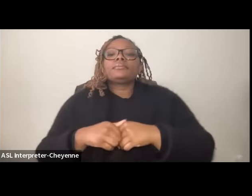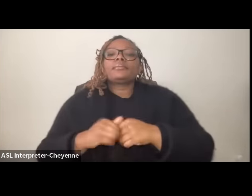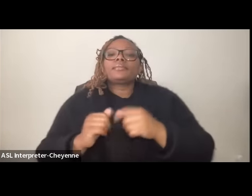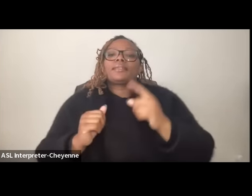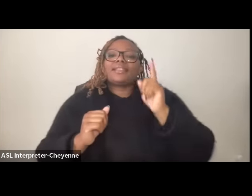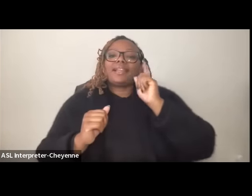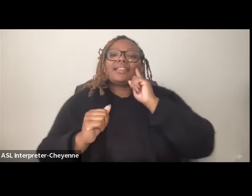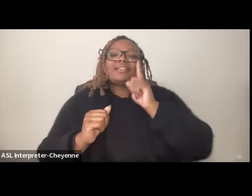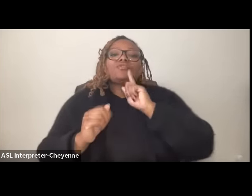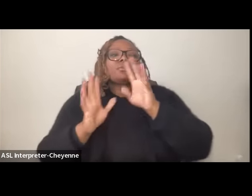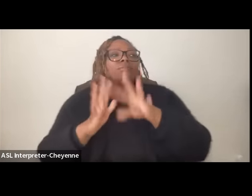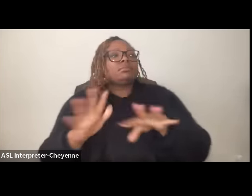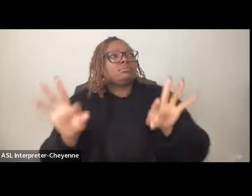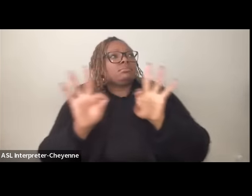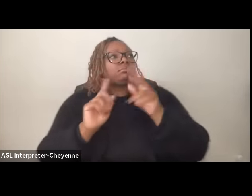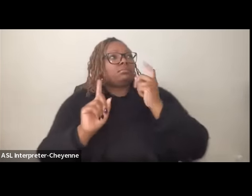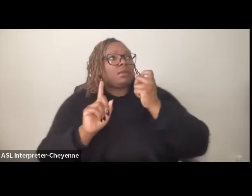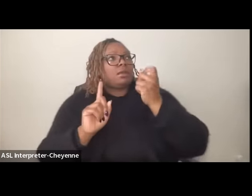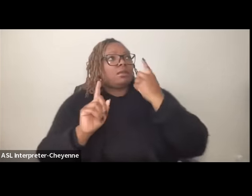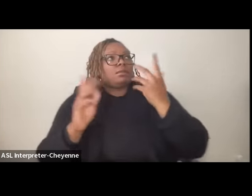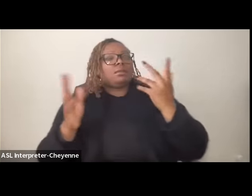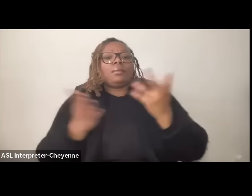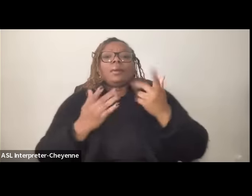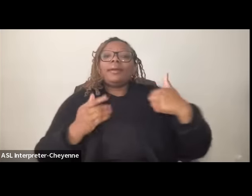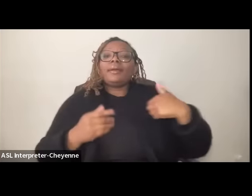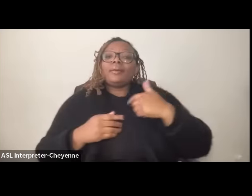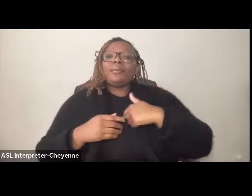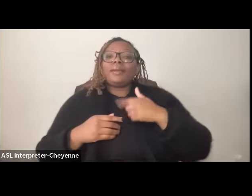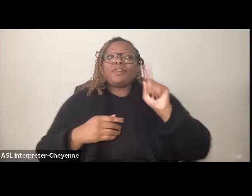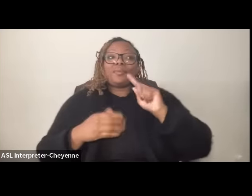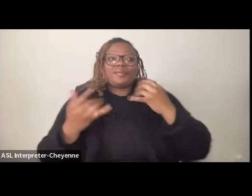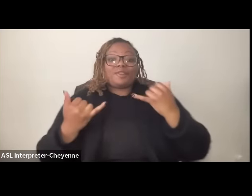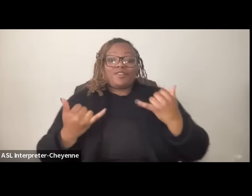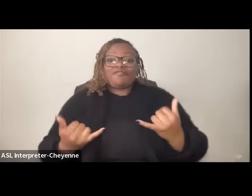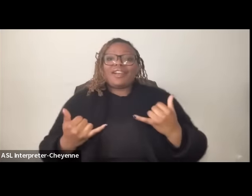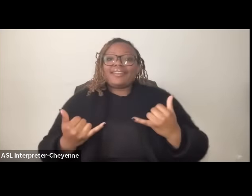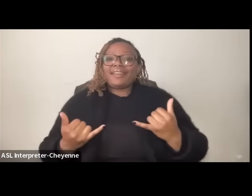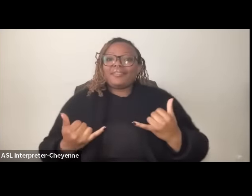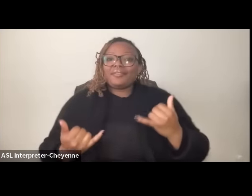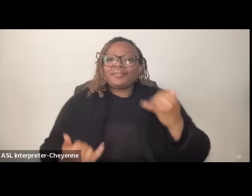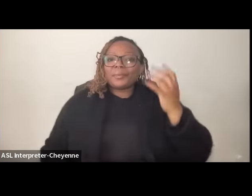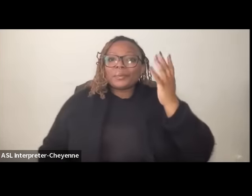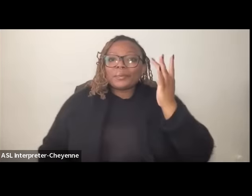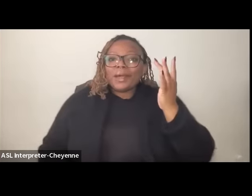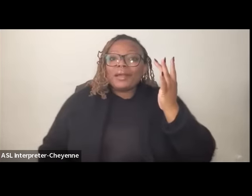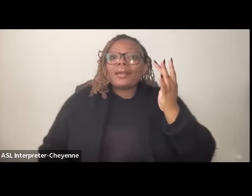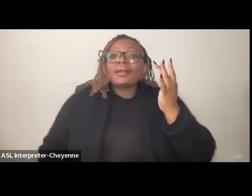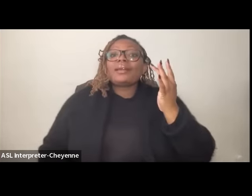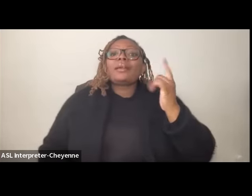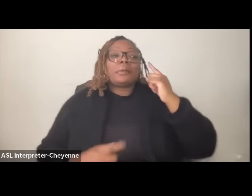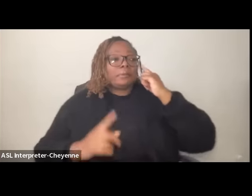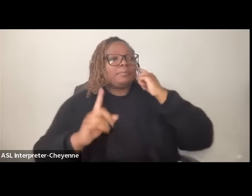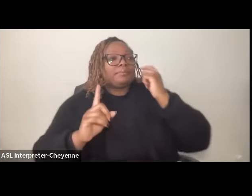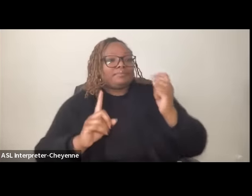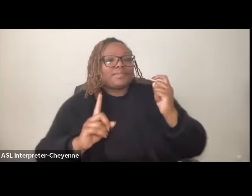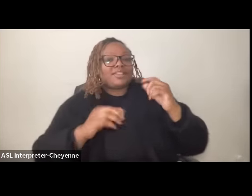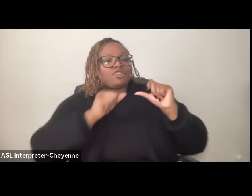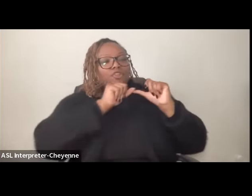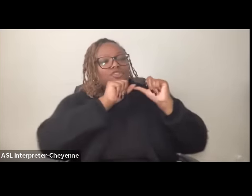important to understand that we are where we are at right now because of the ongoing catastrophe